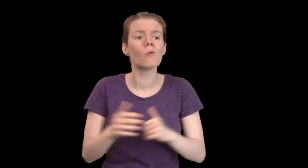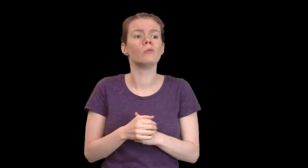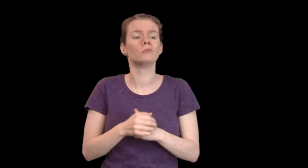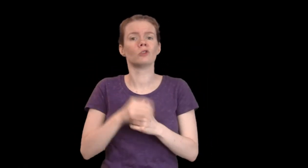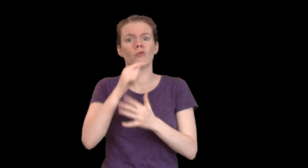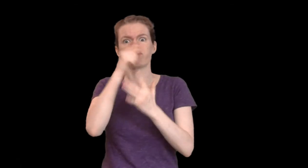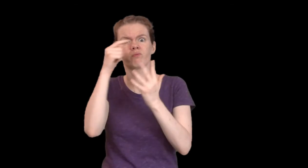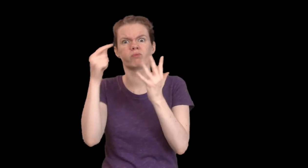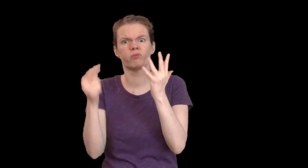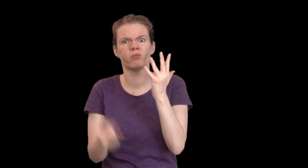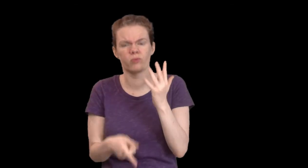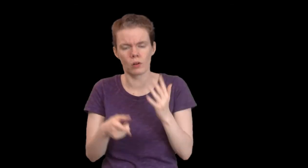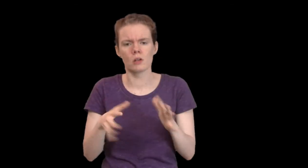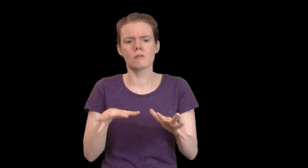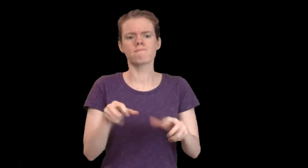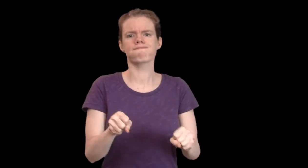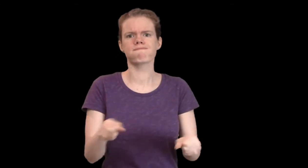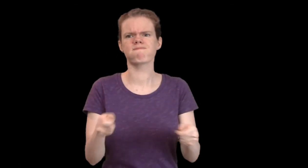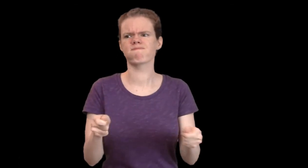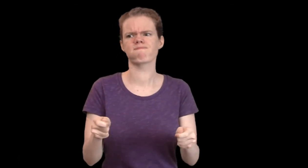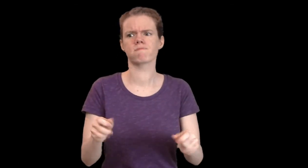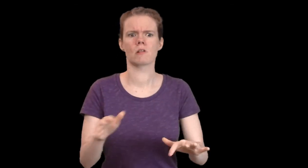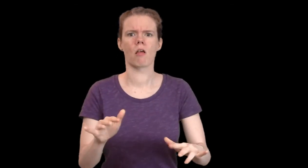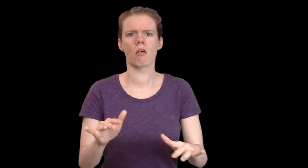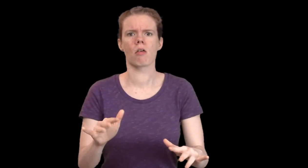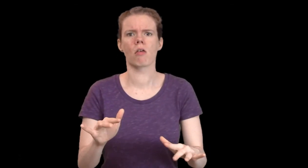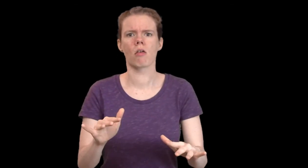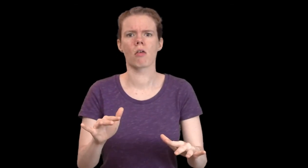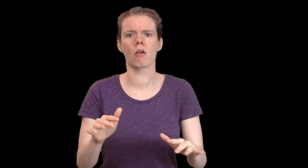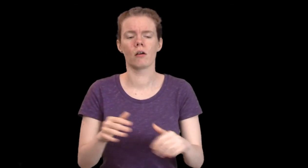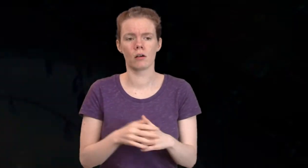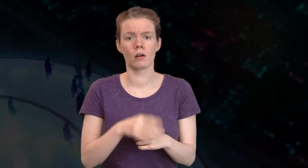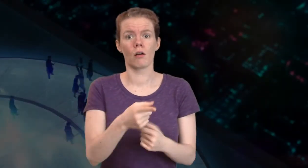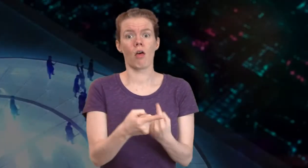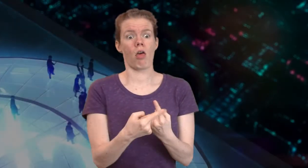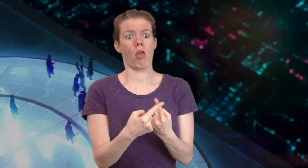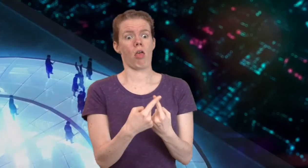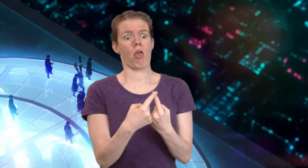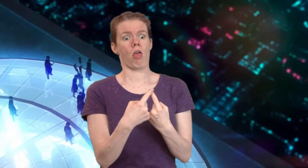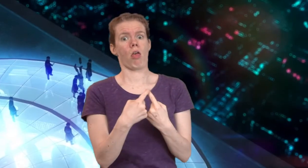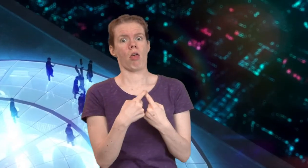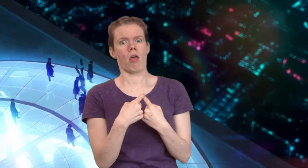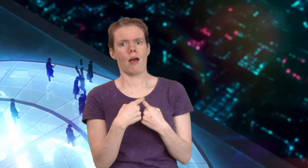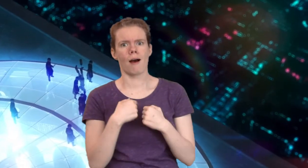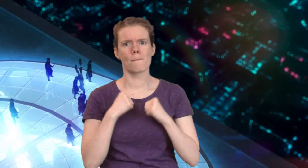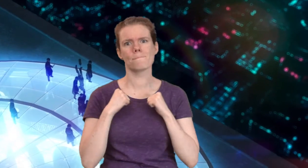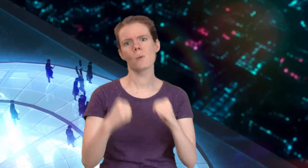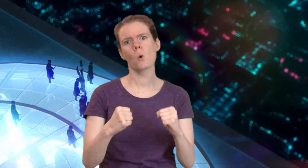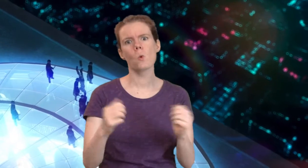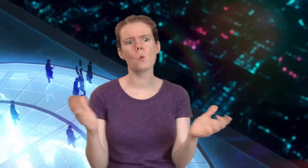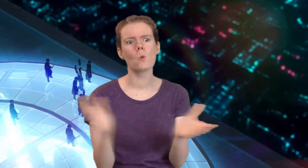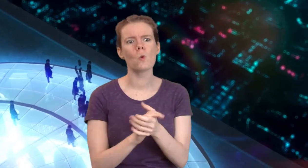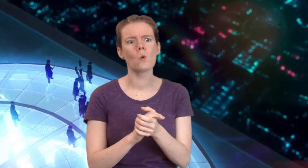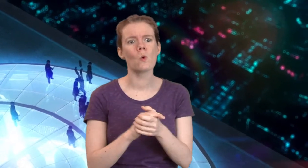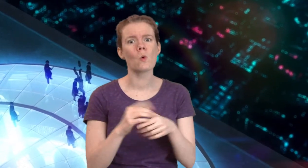Other populations are affected too. They are thrilled to have the reliance of their targets